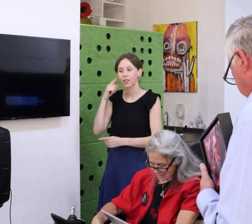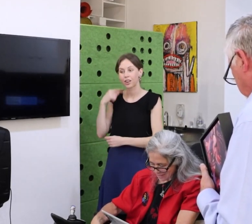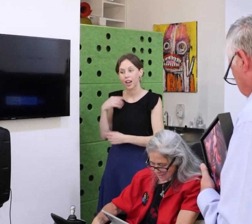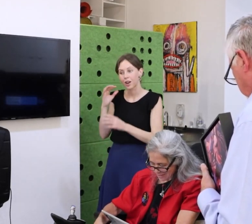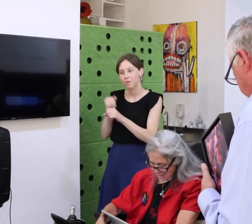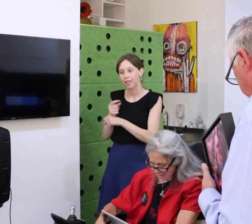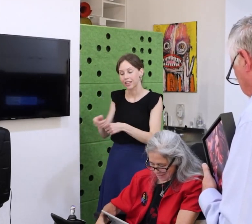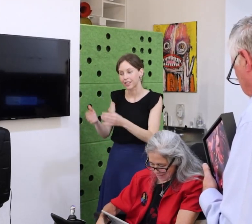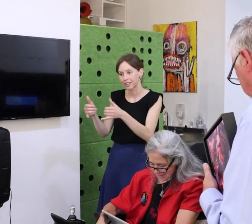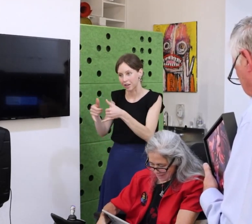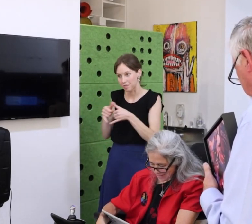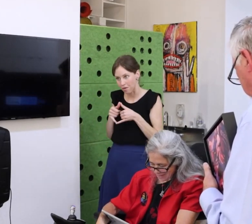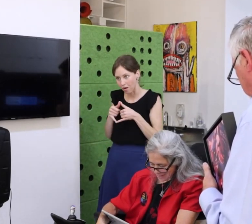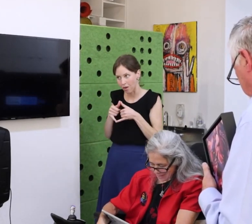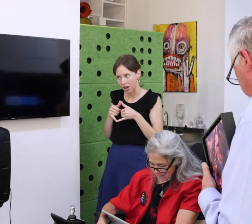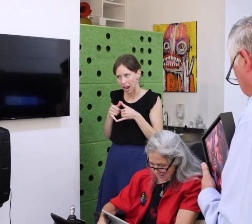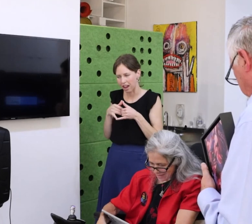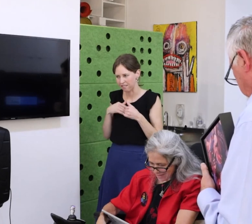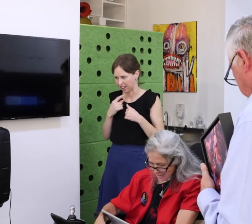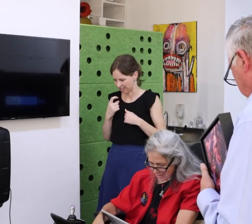Sometimes it’s even to your detriment.